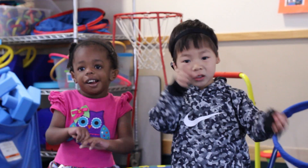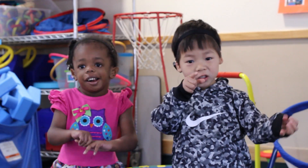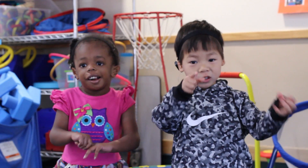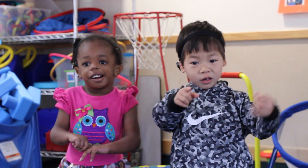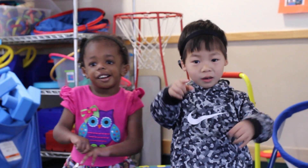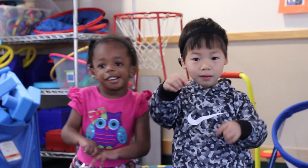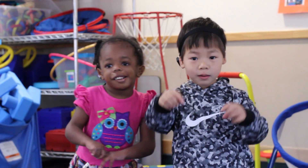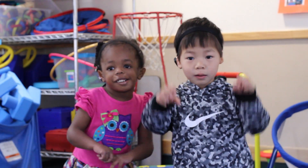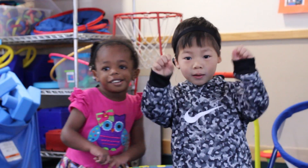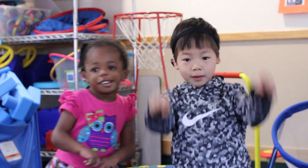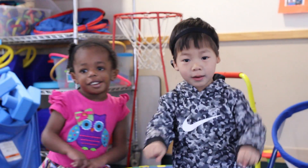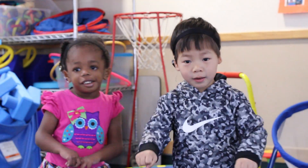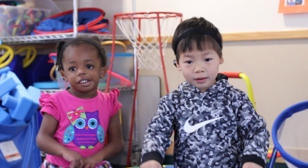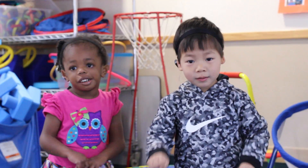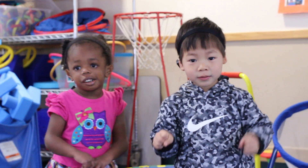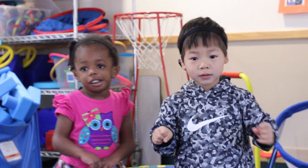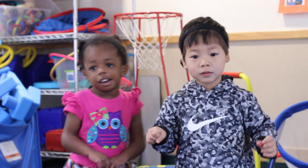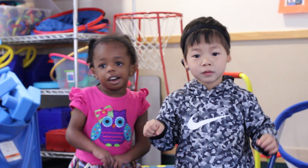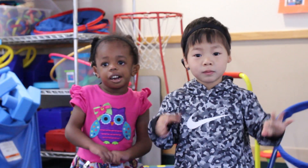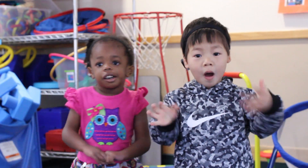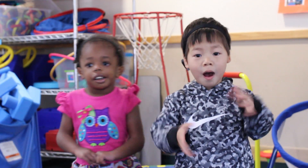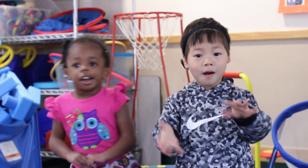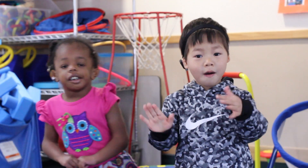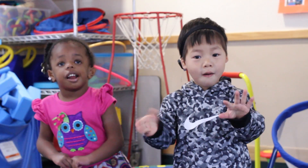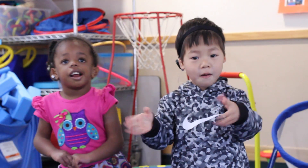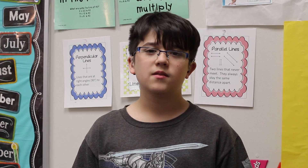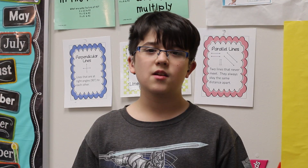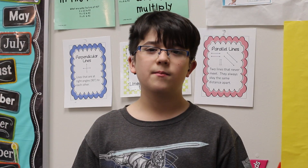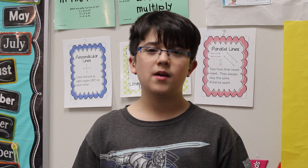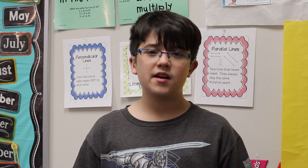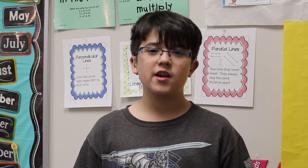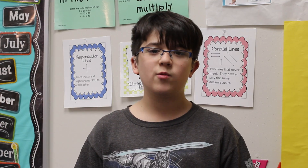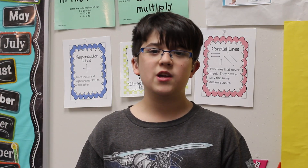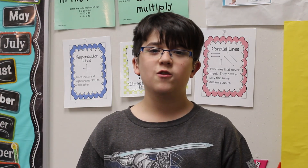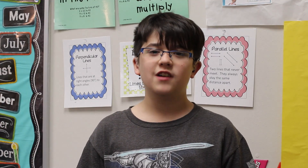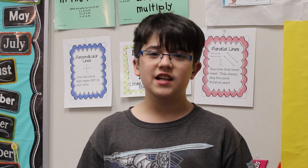You can walk (if you want). The money we raise